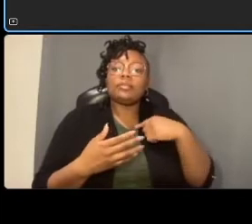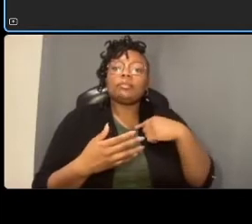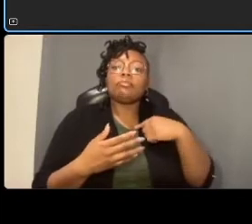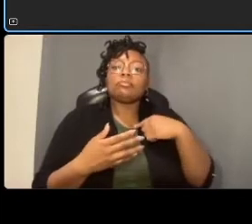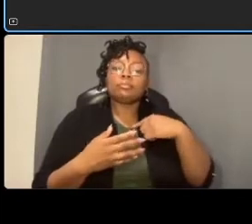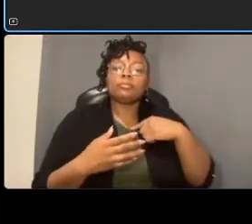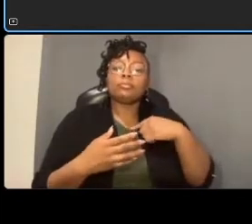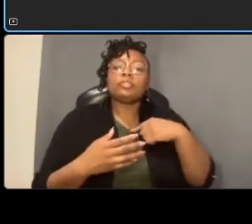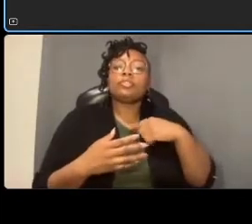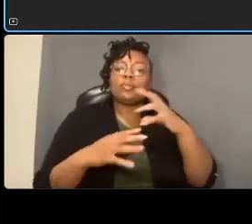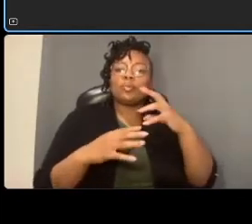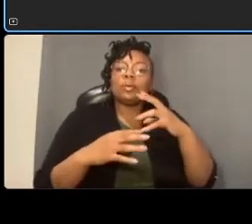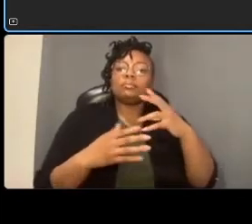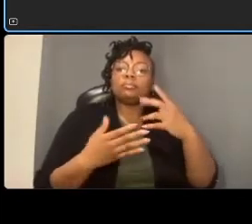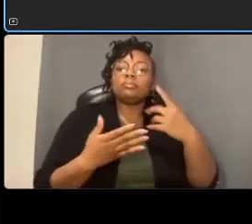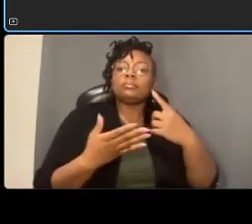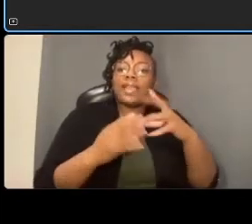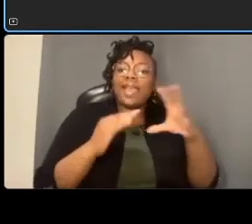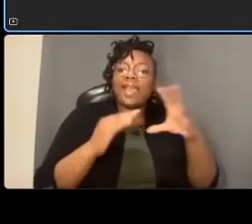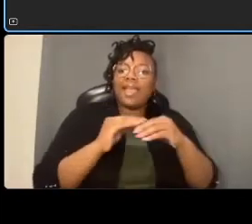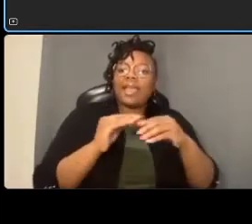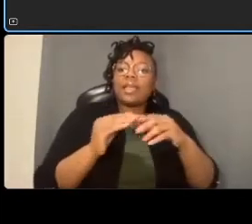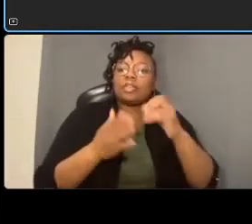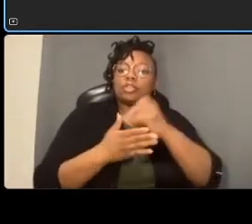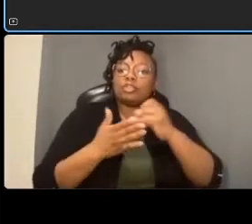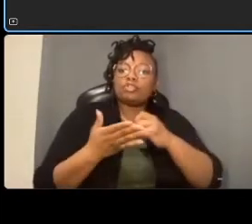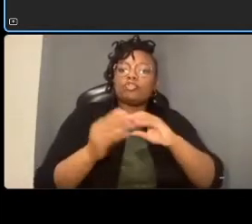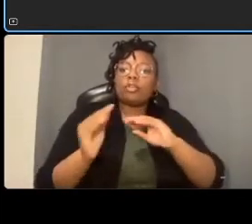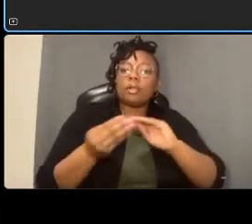helpful um if you can do that if it does apply to a specific name